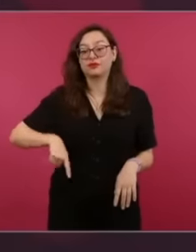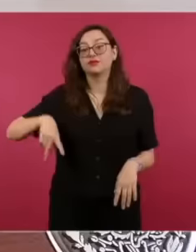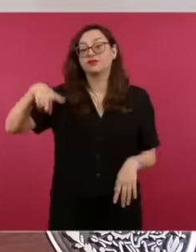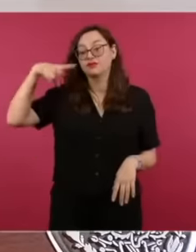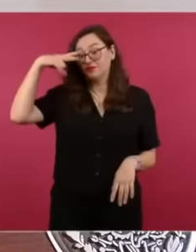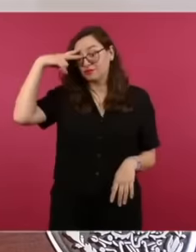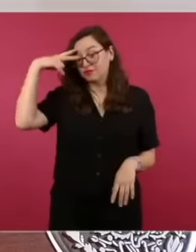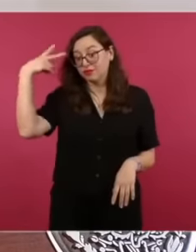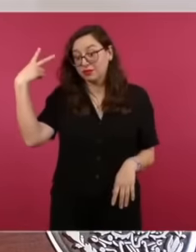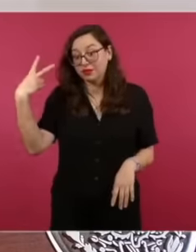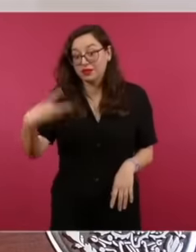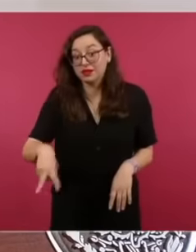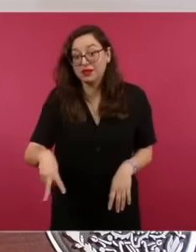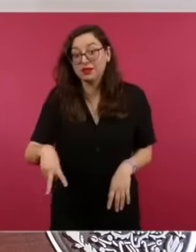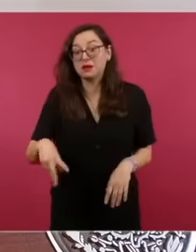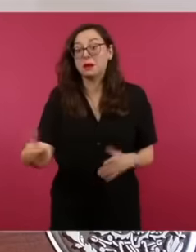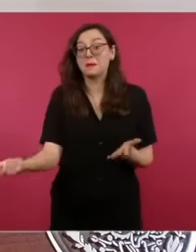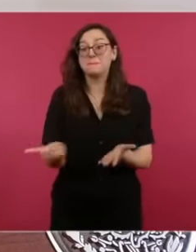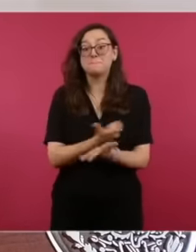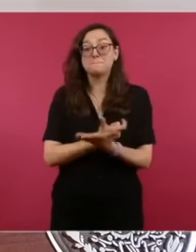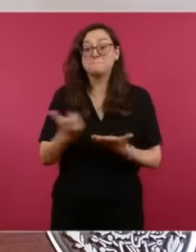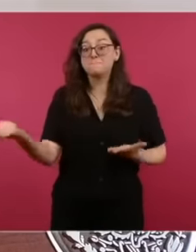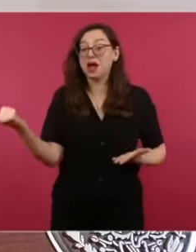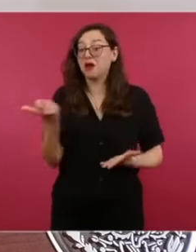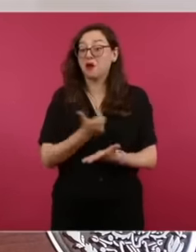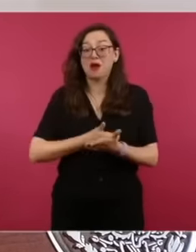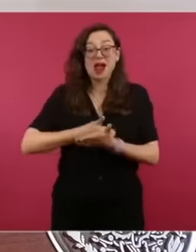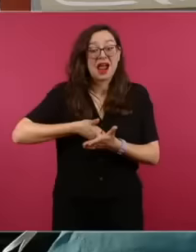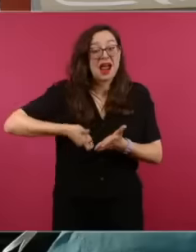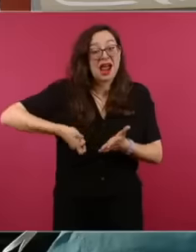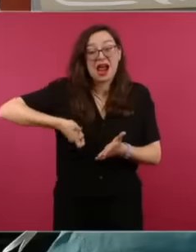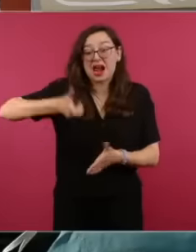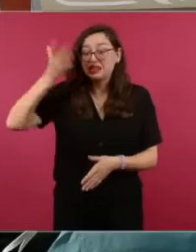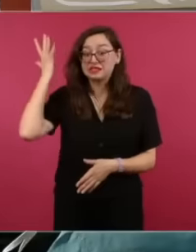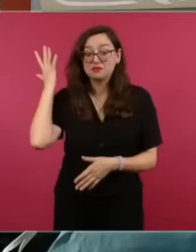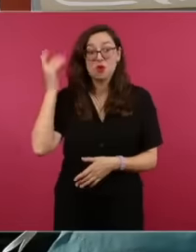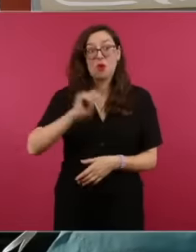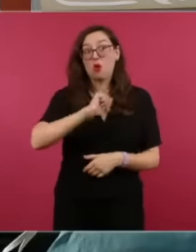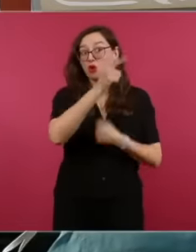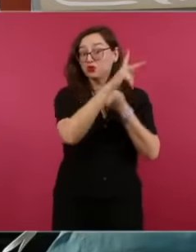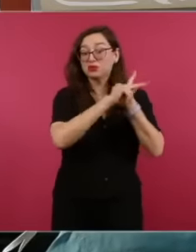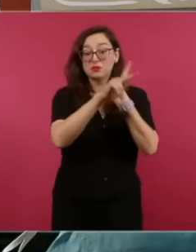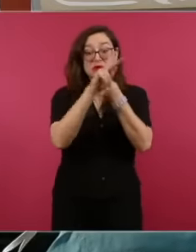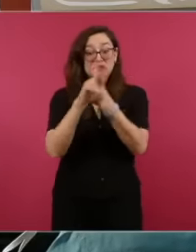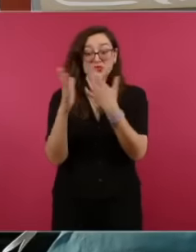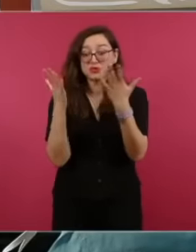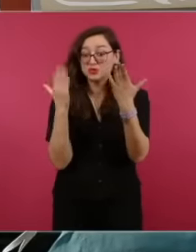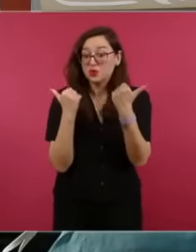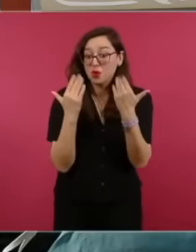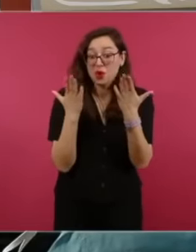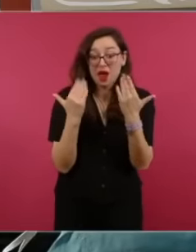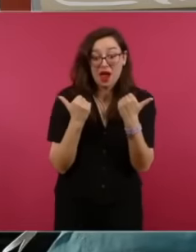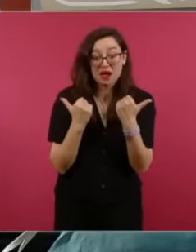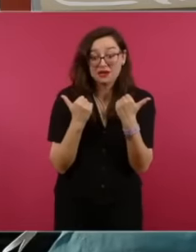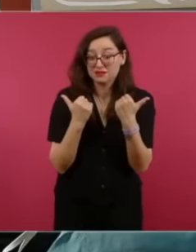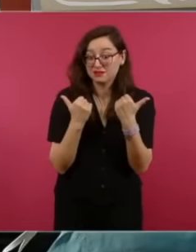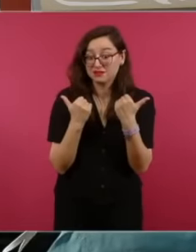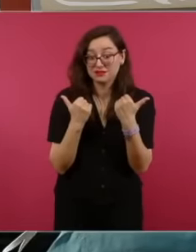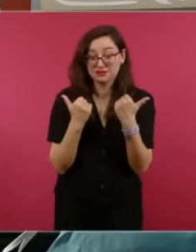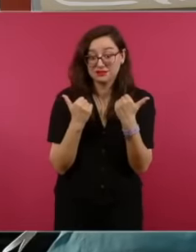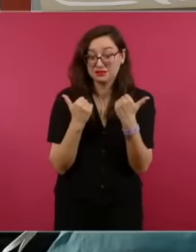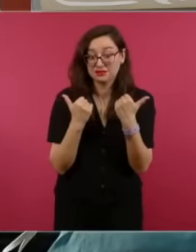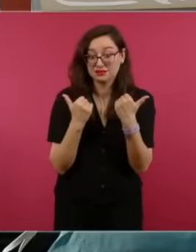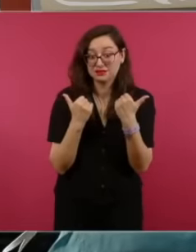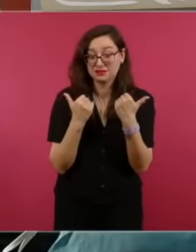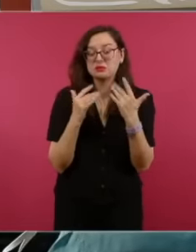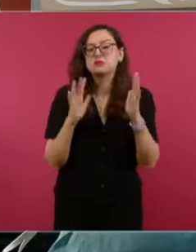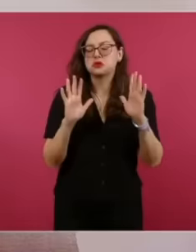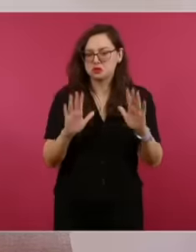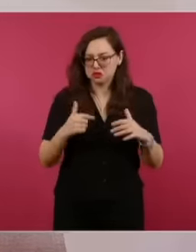in the world and already the investigation, I'm not talking about those at the bottom, I'm talking about those